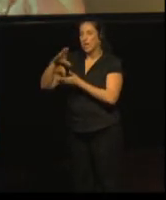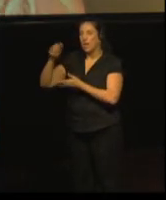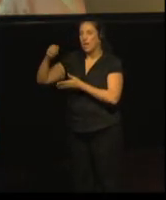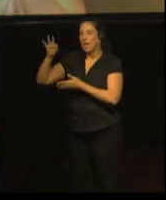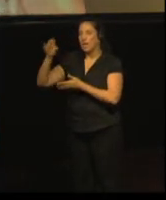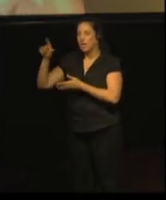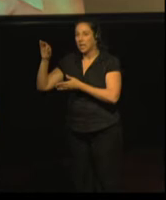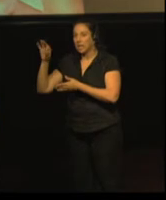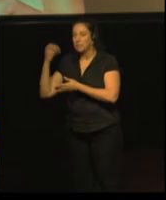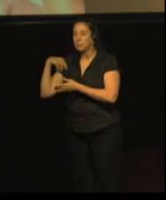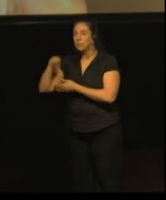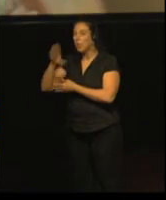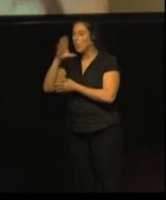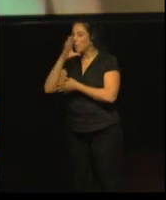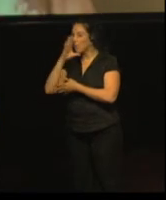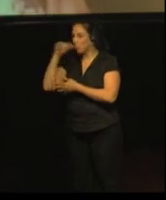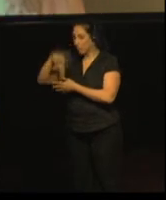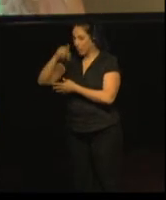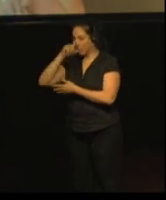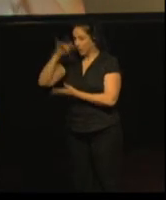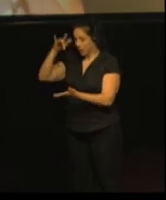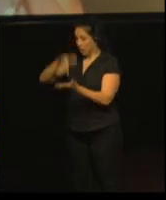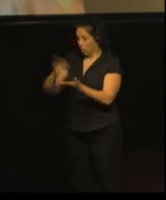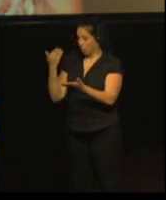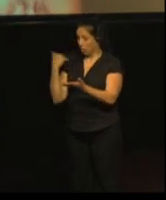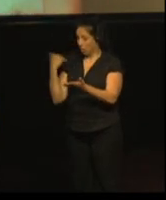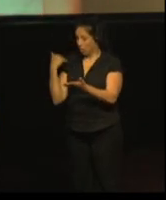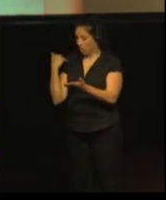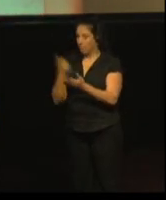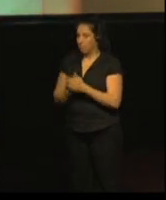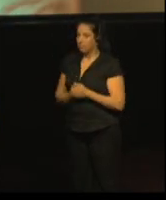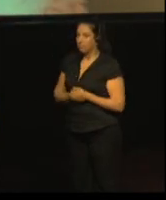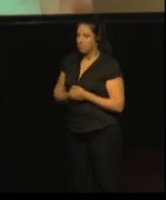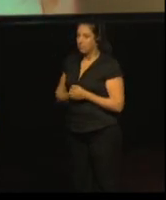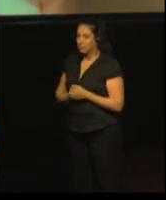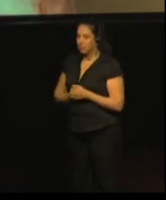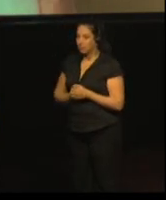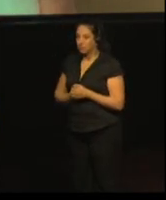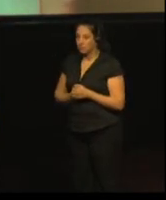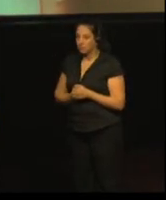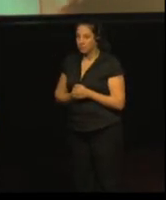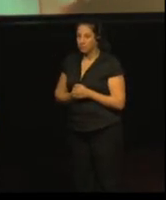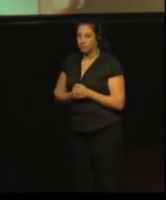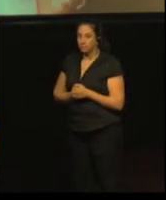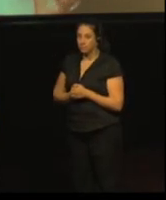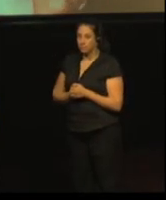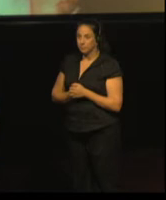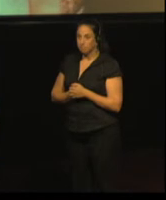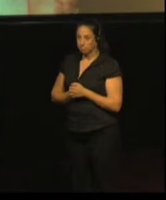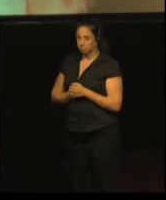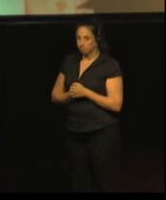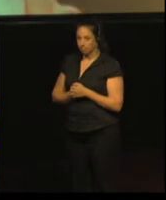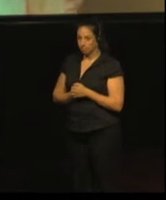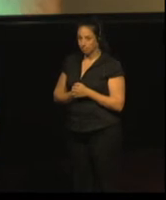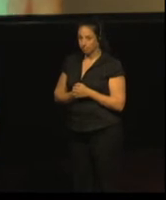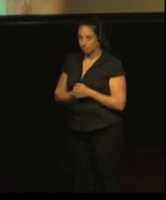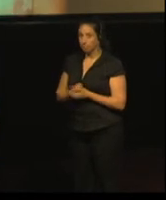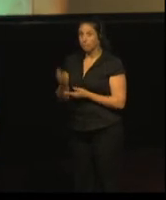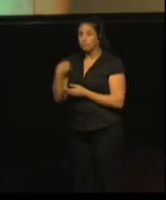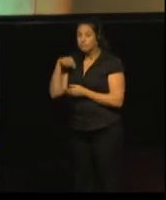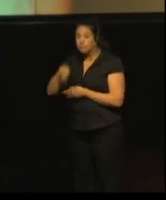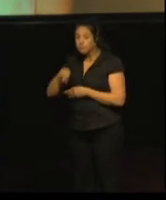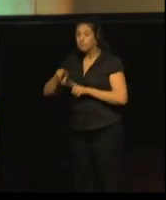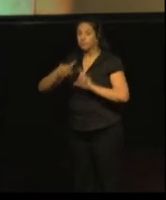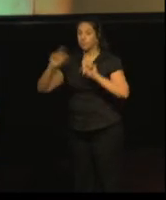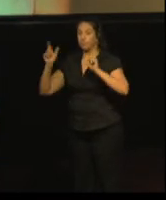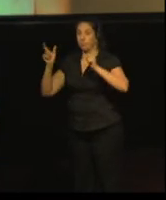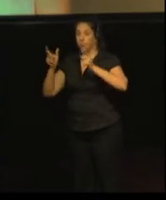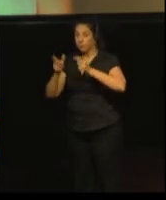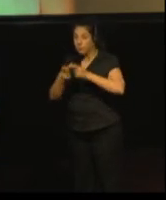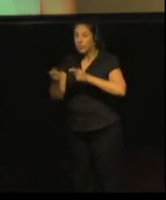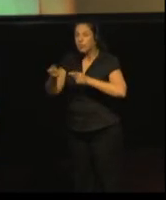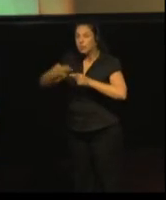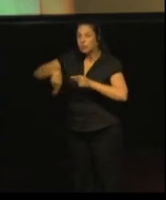We had a lot of data and we decided what we were going to do with the data.